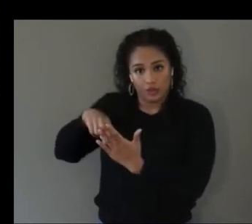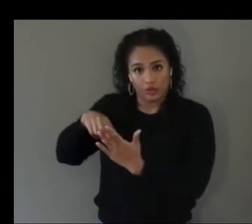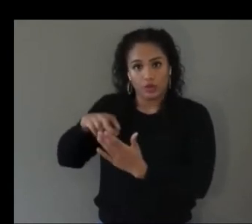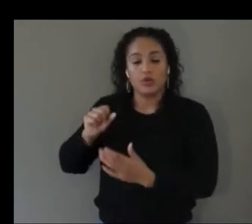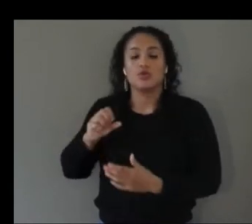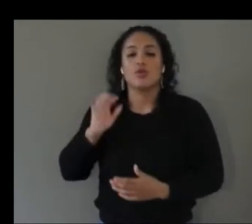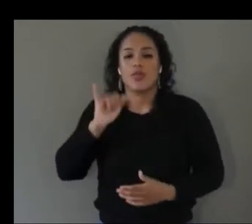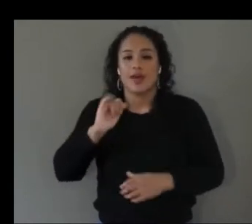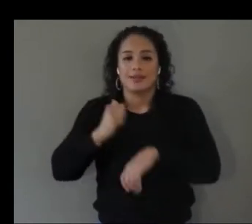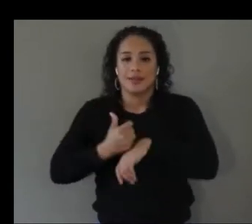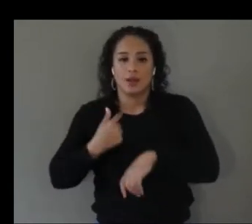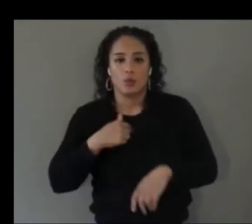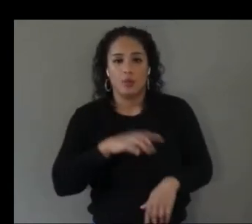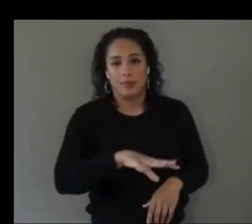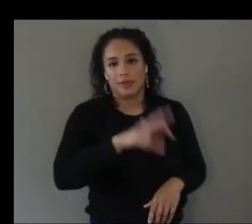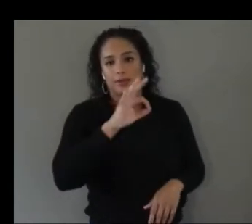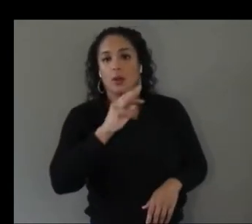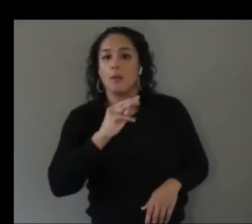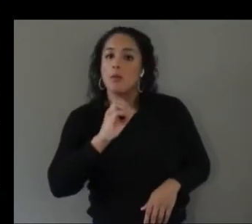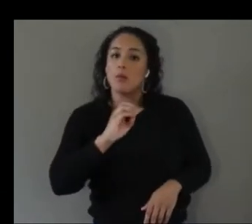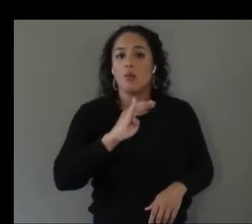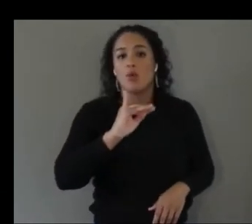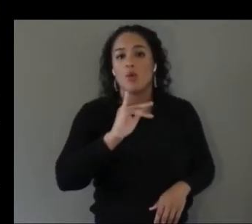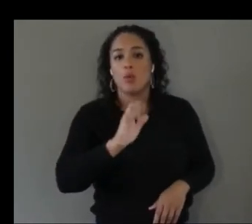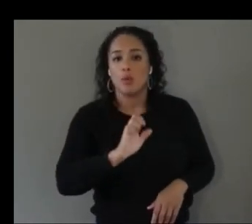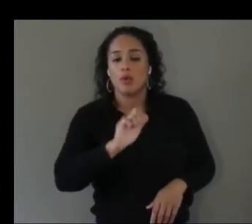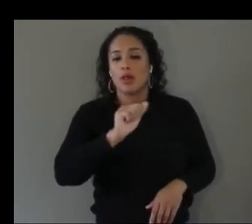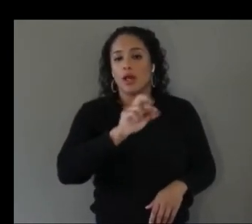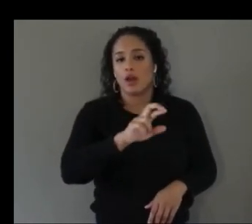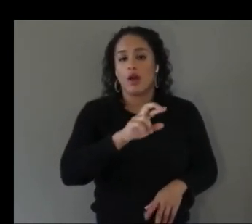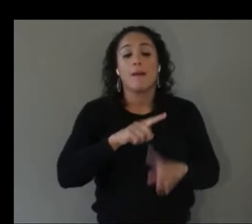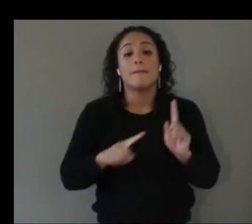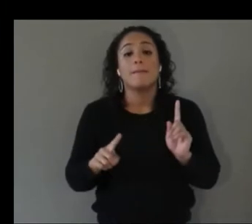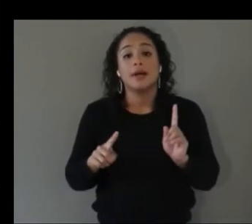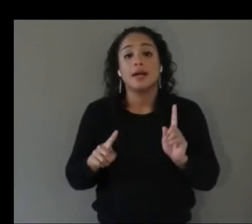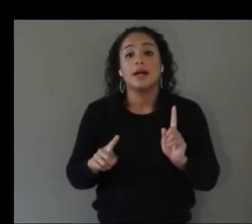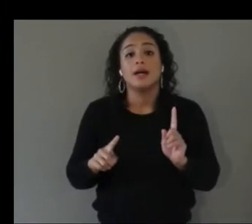ar but i think some of the ideas might eventually generalize to ar with things like headsets as well